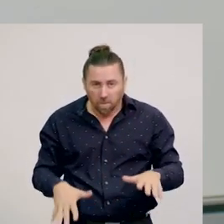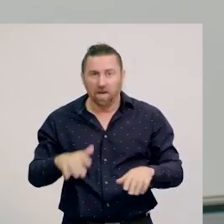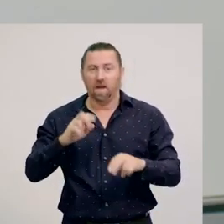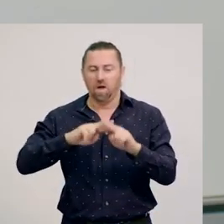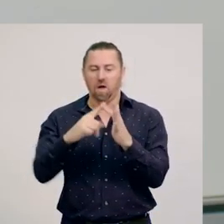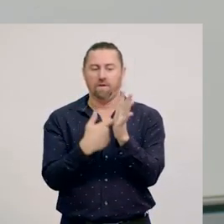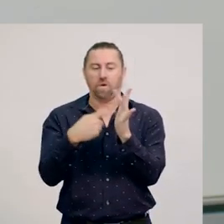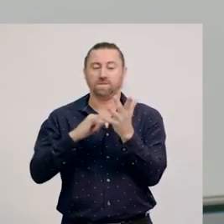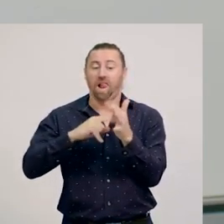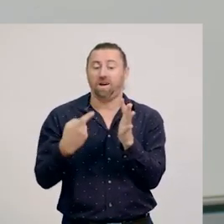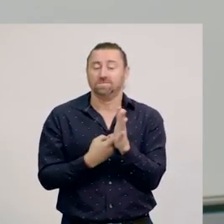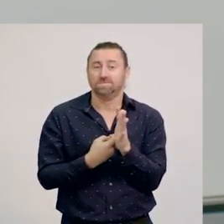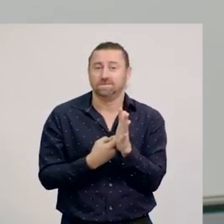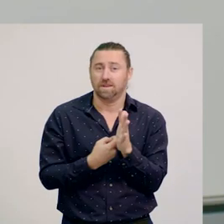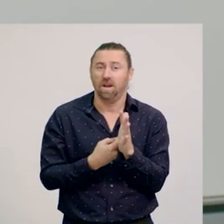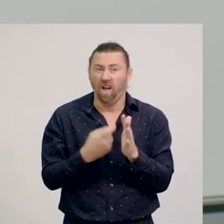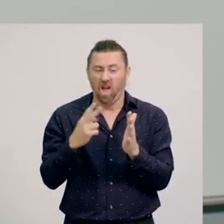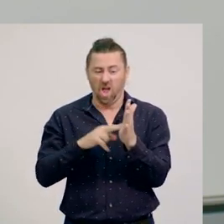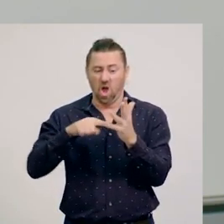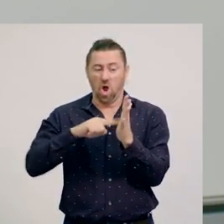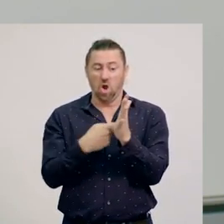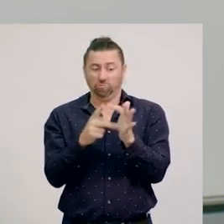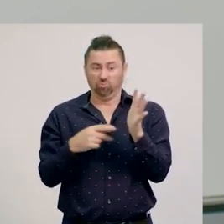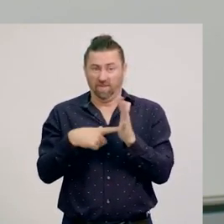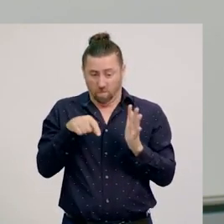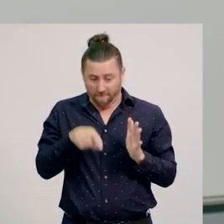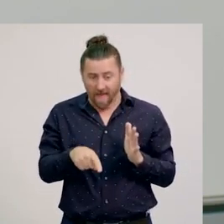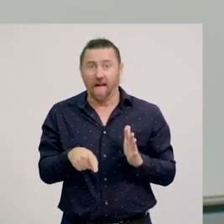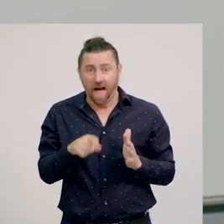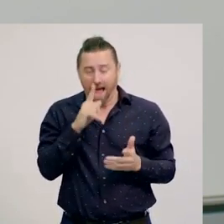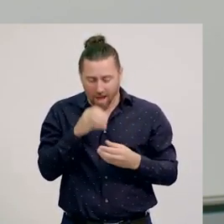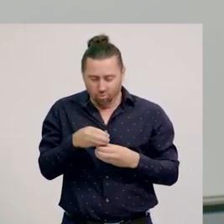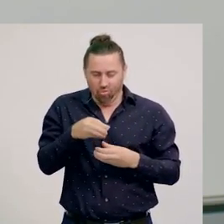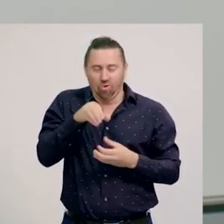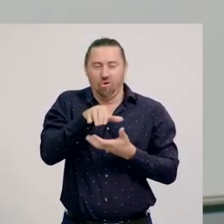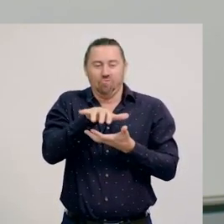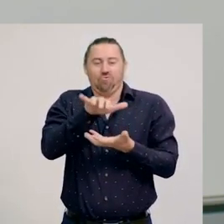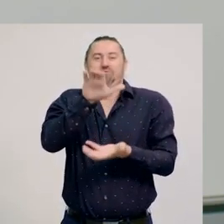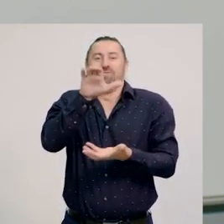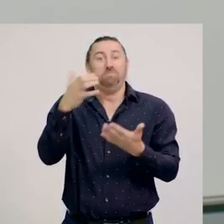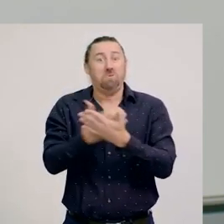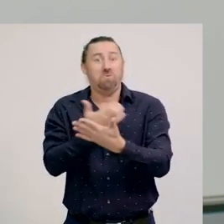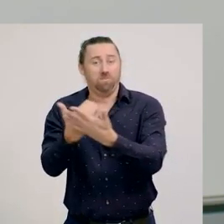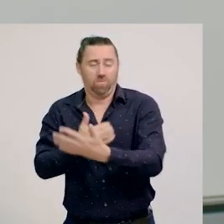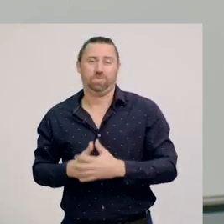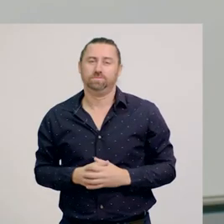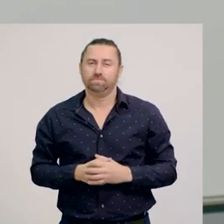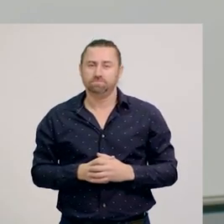which is how the plant obtains its nutrients to grow. Now, let’s explore two other types of relationships between organisms.